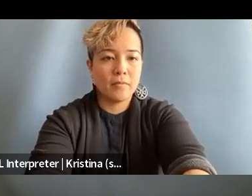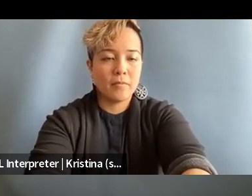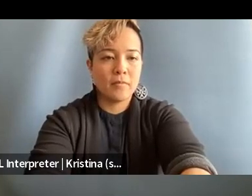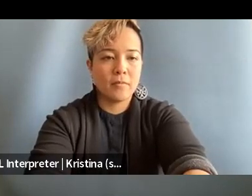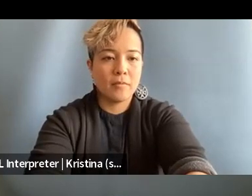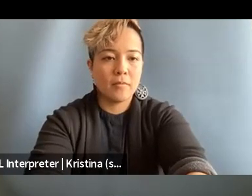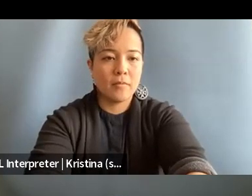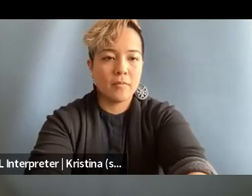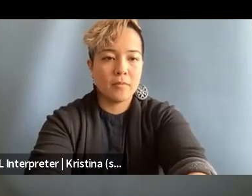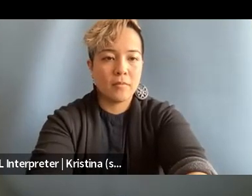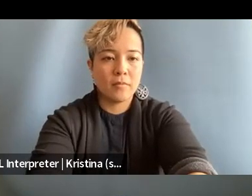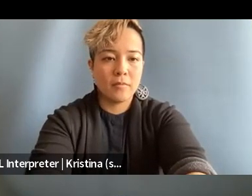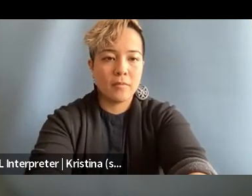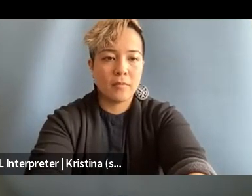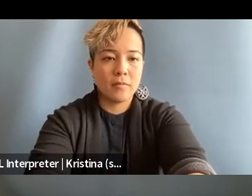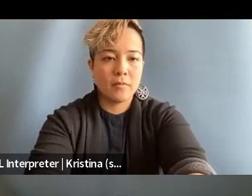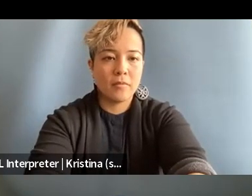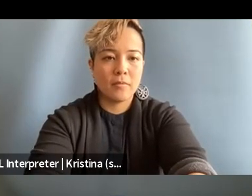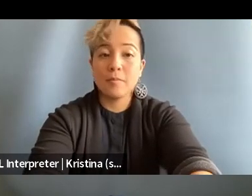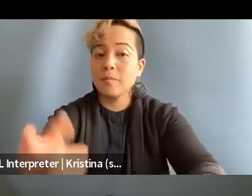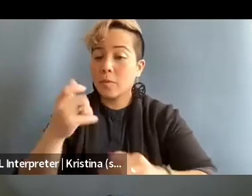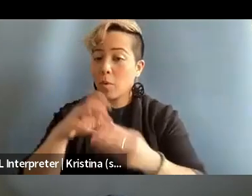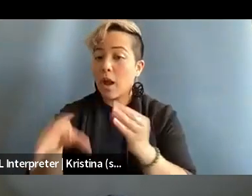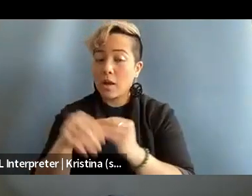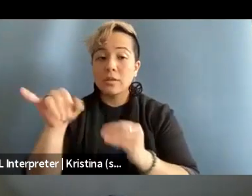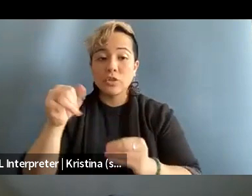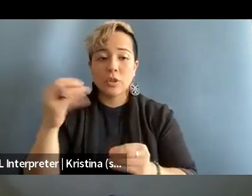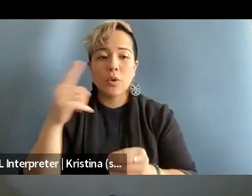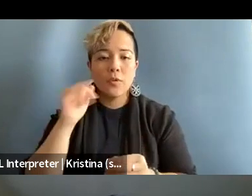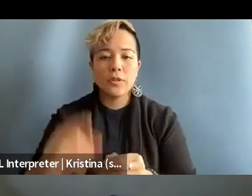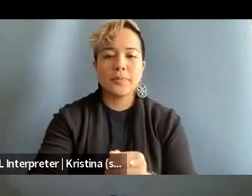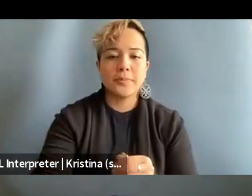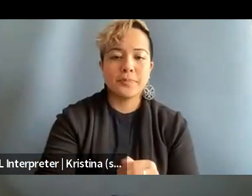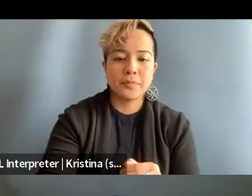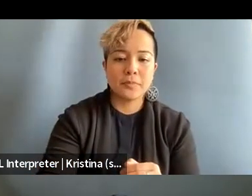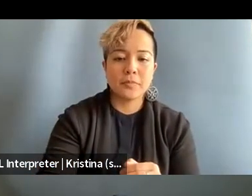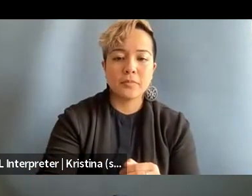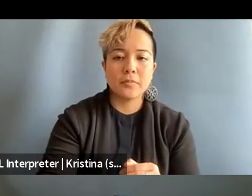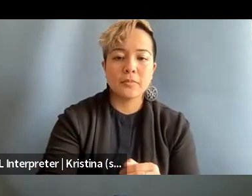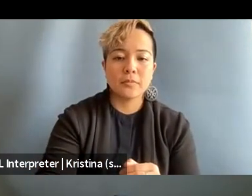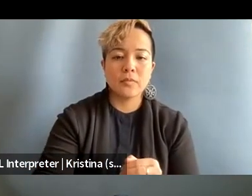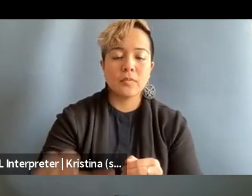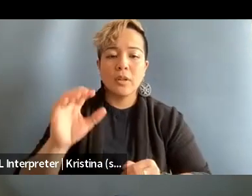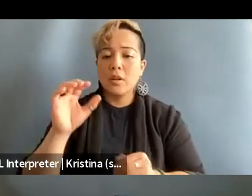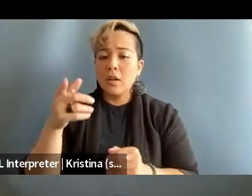Anybody else wanna, Jeje, go for it. This is Jeje, Pratika, that's everything you said